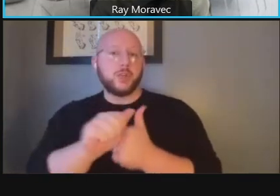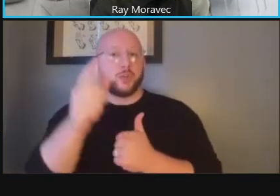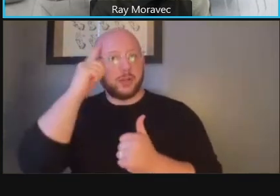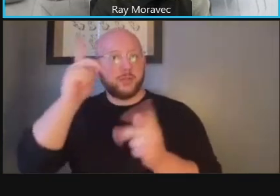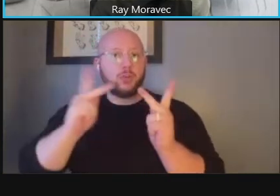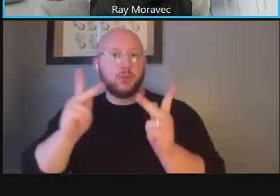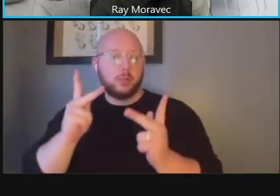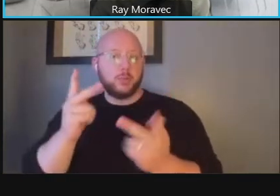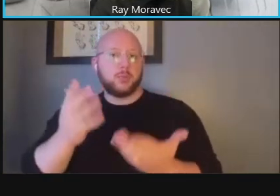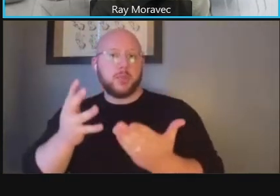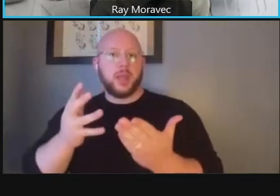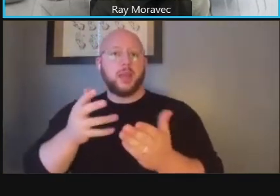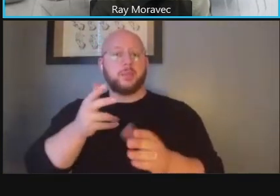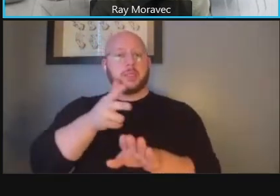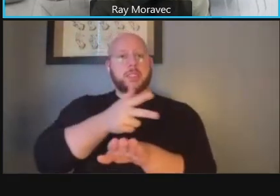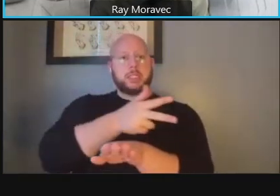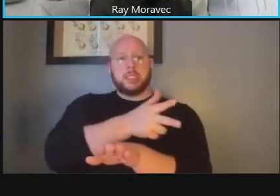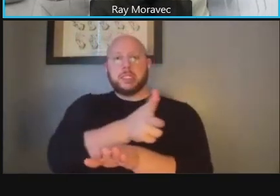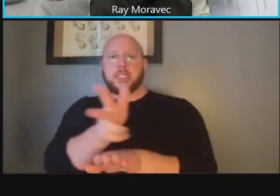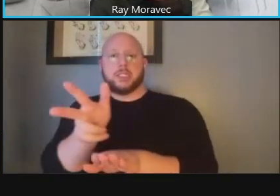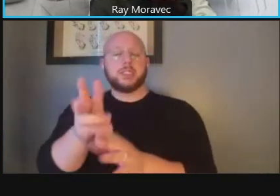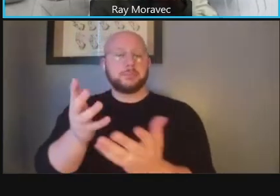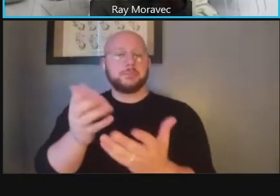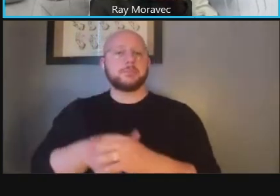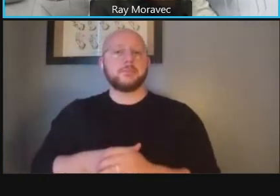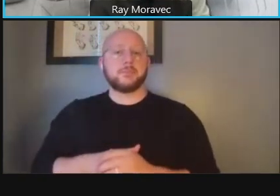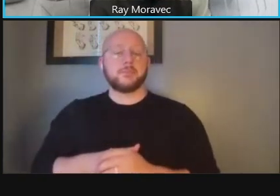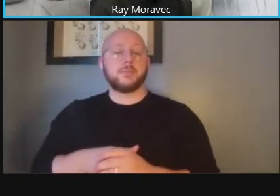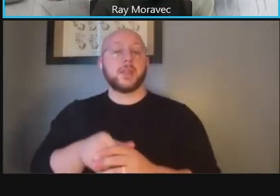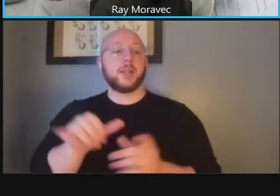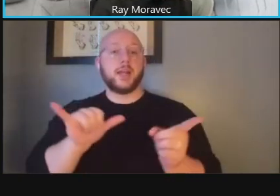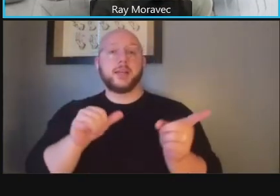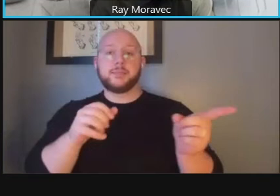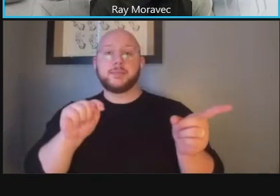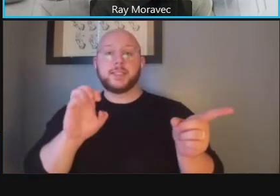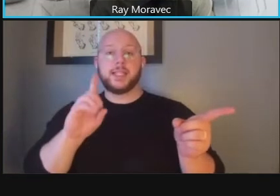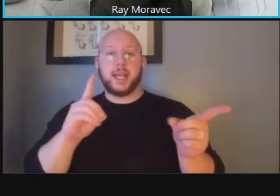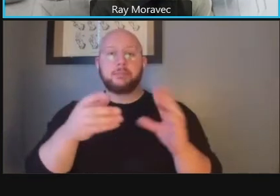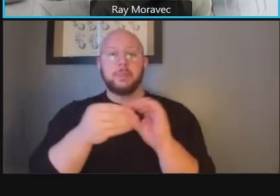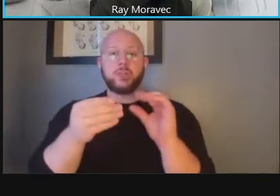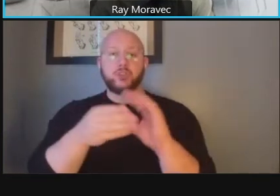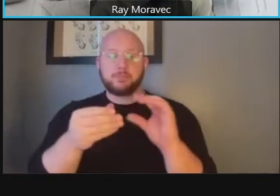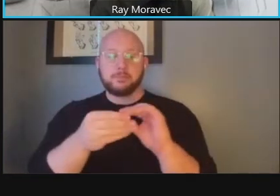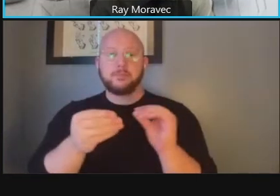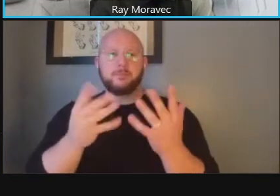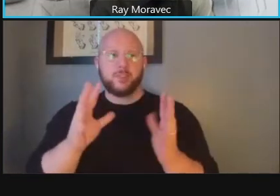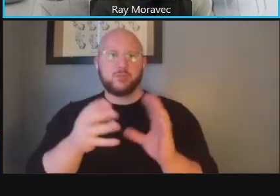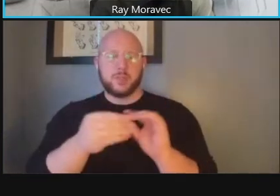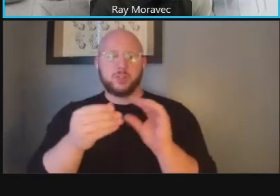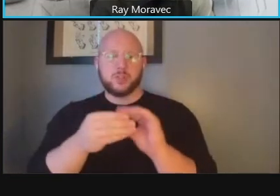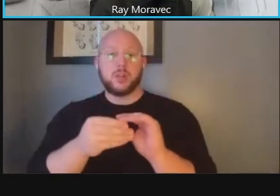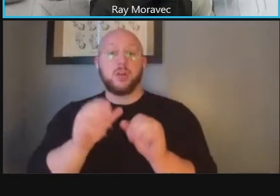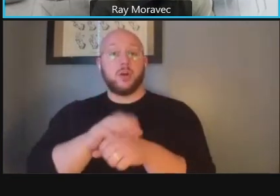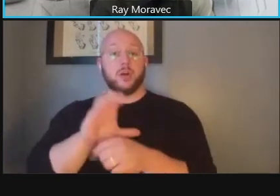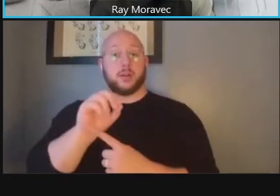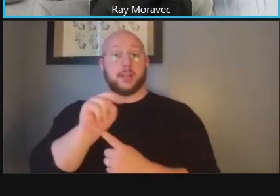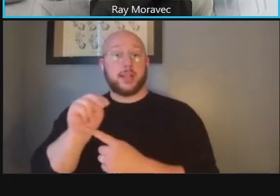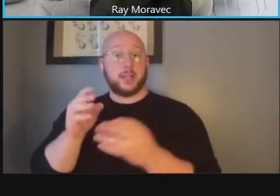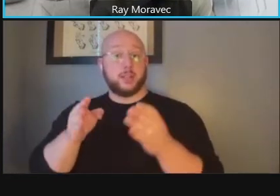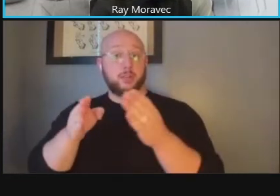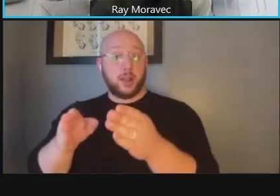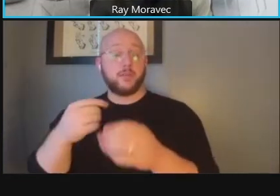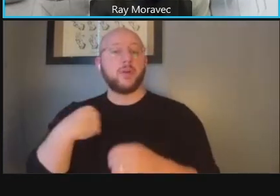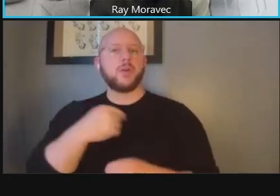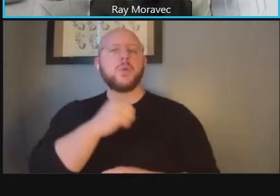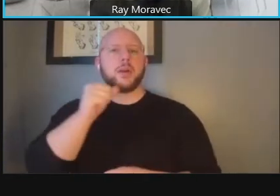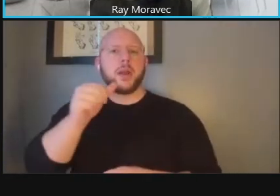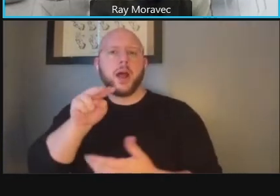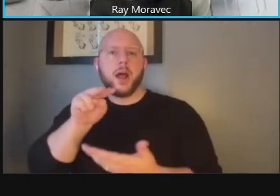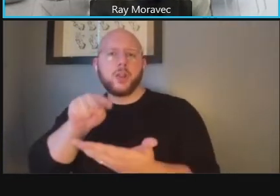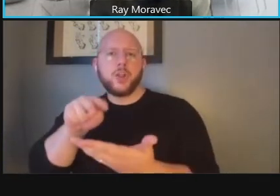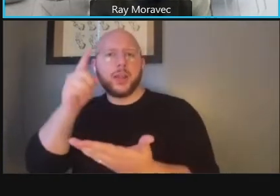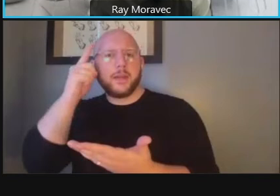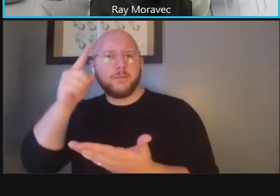and as ted mentioned excuse me along connecticut avenue we're not looking at bike lanes or anything